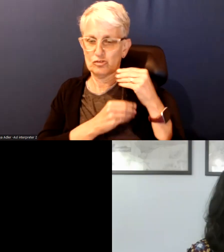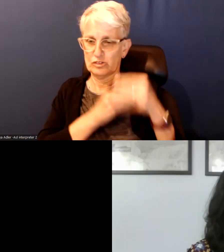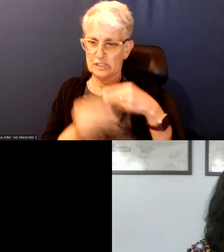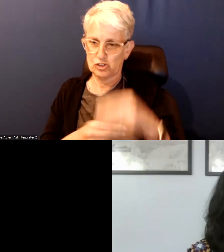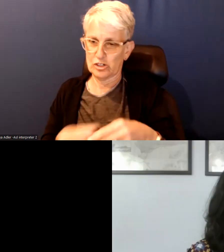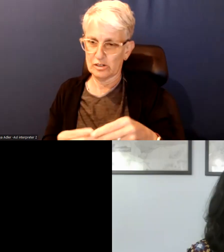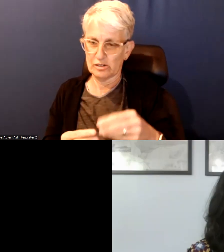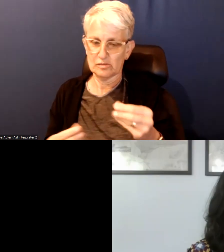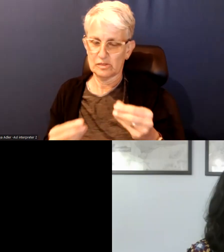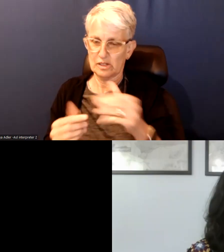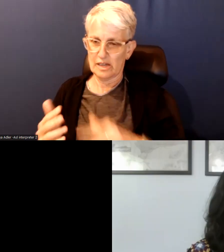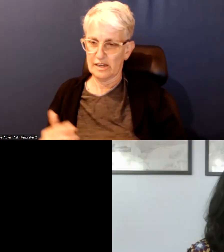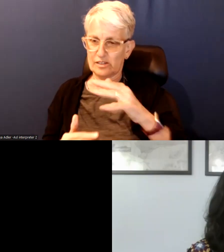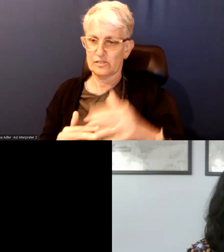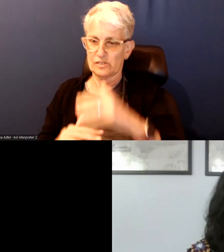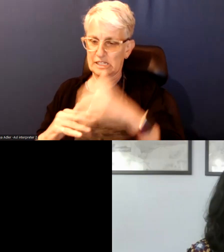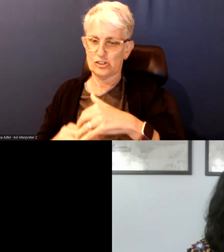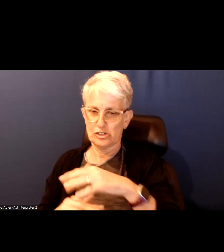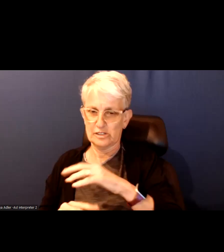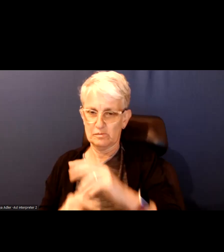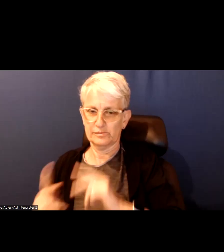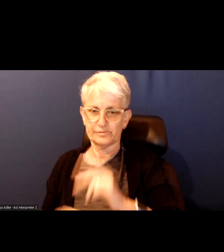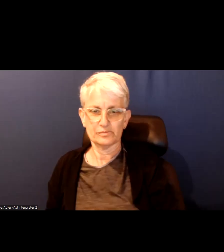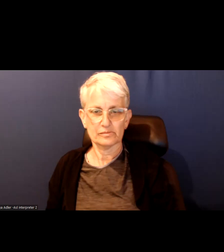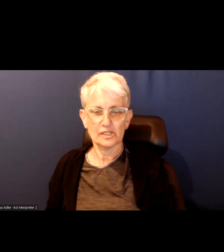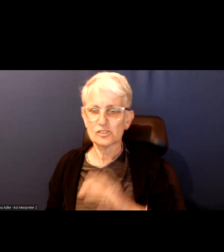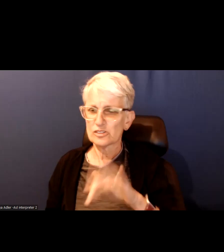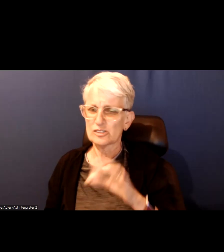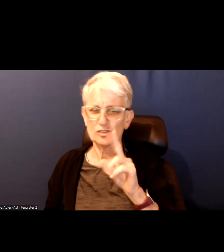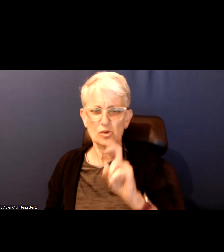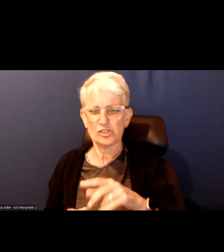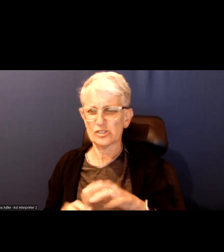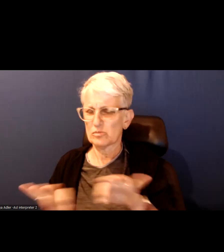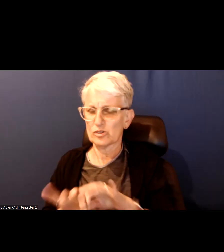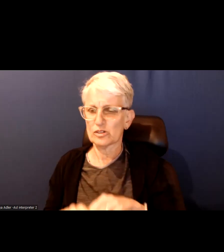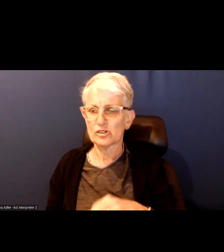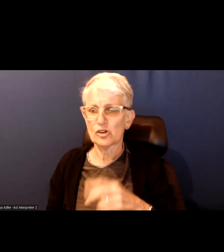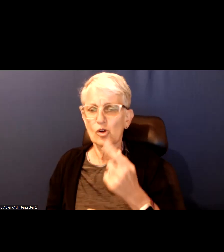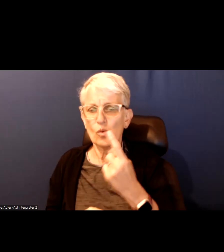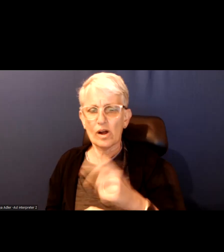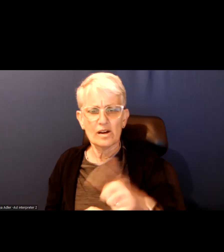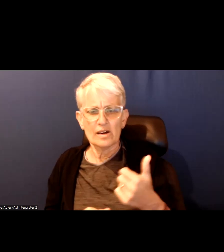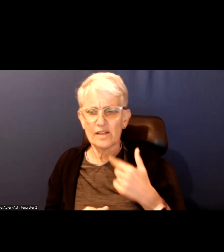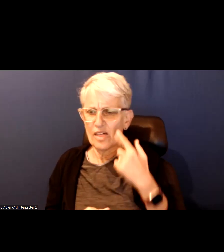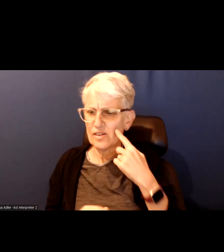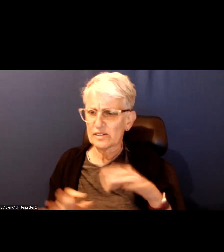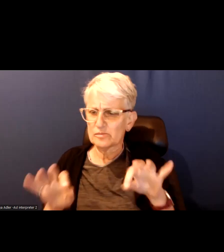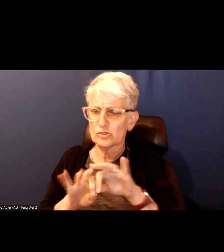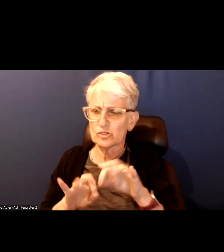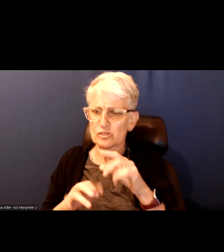My other two words are a variety because I feel like you can access any version of the city that you want to live in. There is so much to offer and depending on what you are looking for and what kind of life you want to live there is anything you could possibly need. Though I do fear that is being threatened more and more every day. And the third one I would have to say is potential. I actually have not been living in Toronto that long , just a few years now. Before this I have been all over for a few years and for work and I grew up in Mississauga.